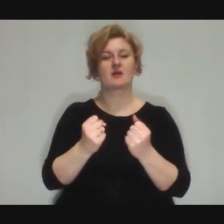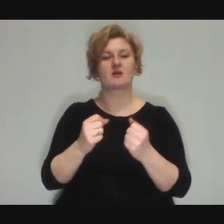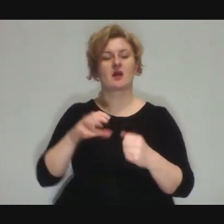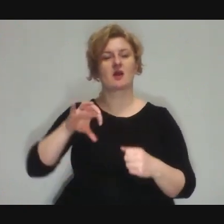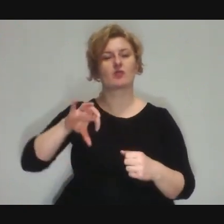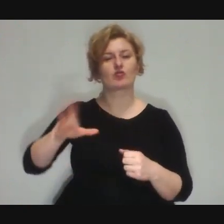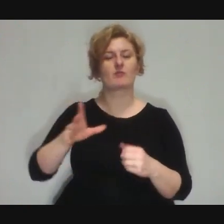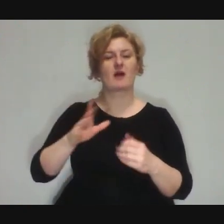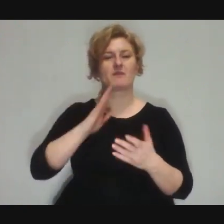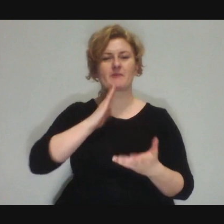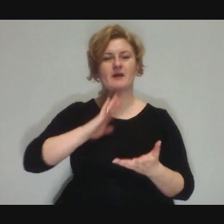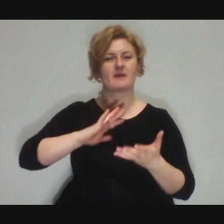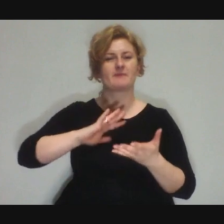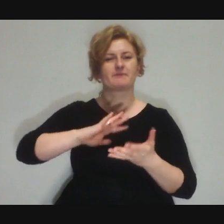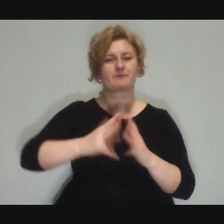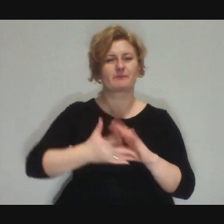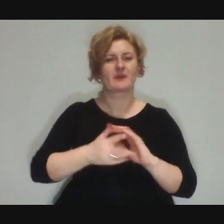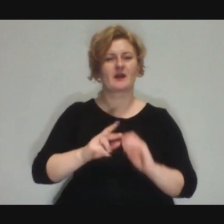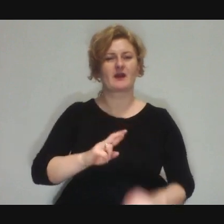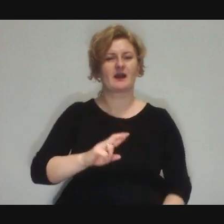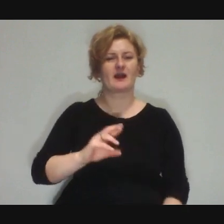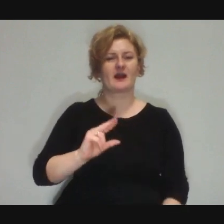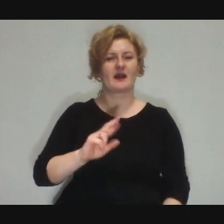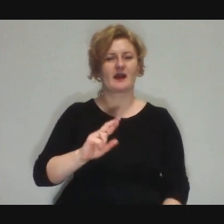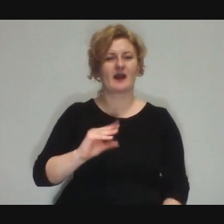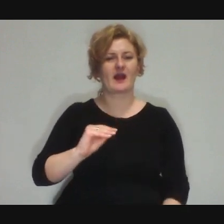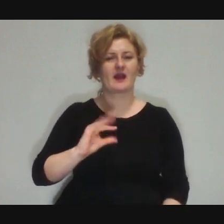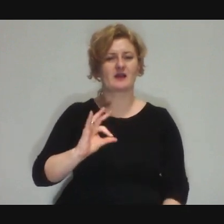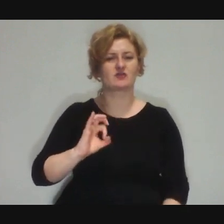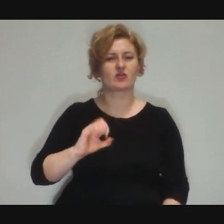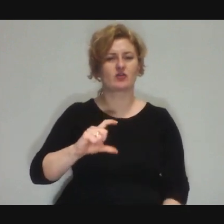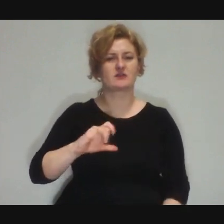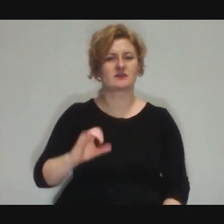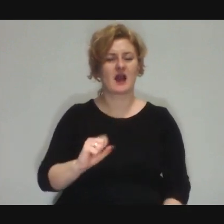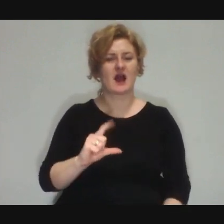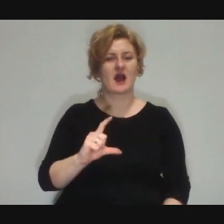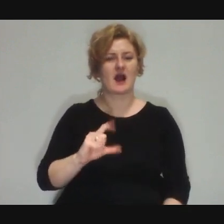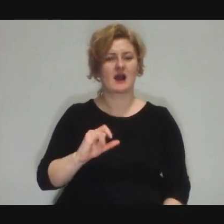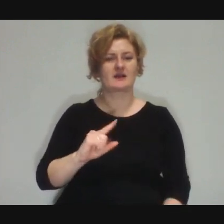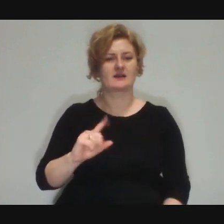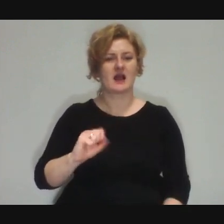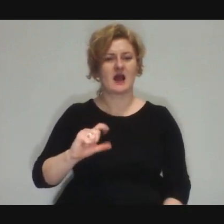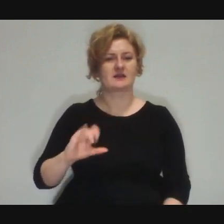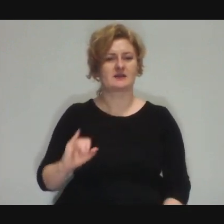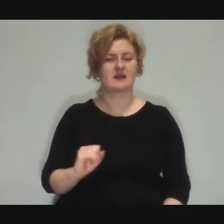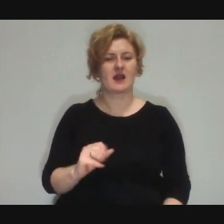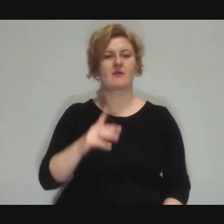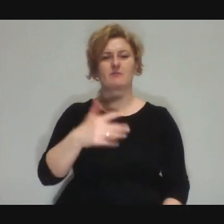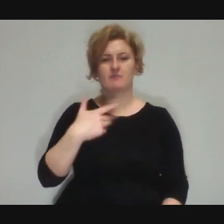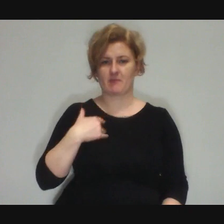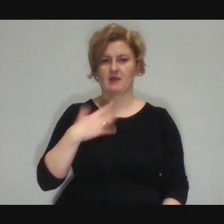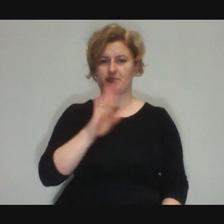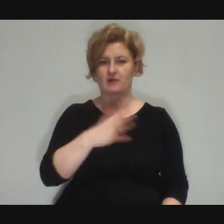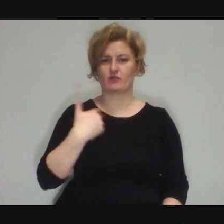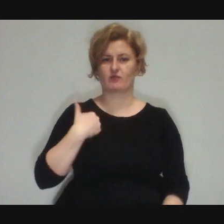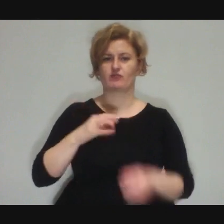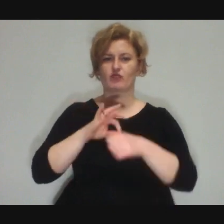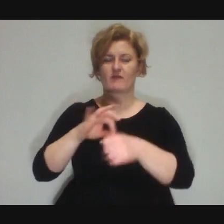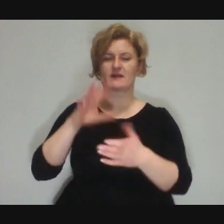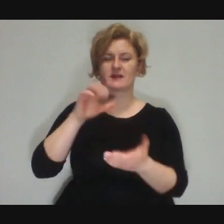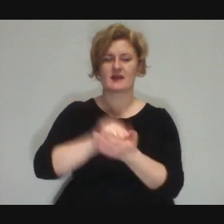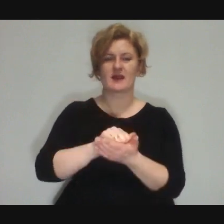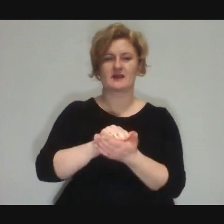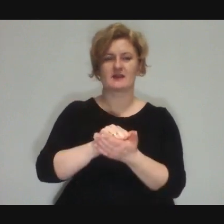You also have such experience, because you ran classes at the Point of Culture in Lublin. Can you tell something more about this initiative?